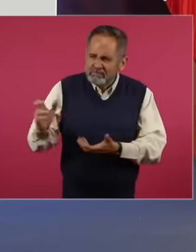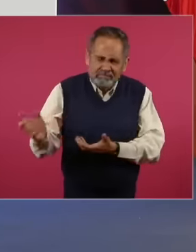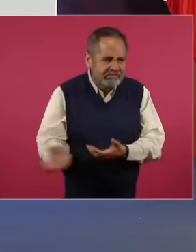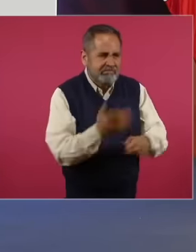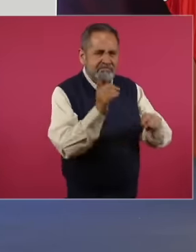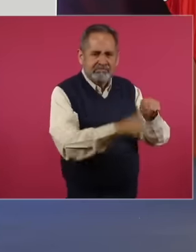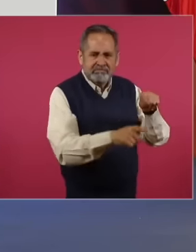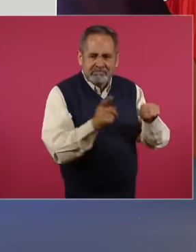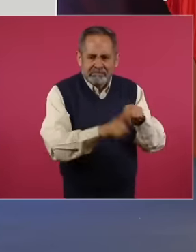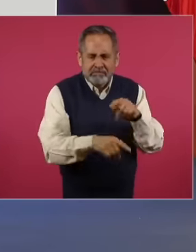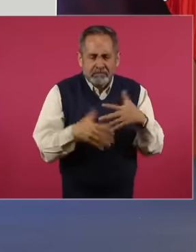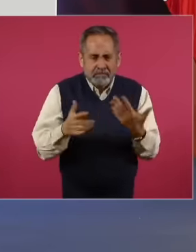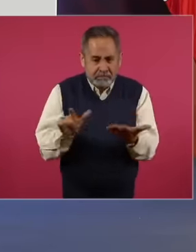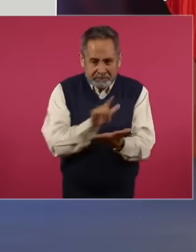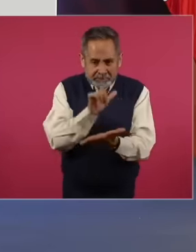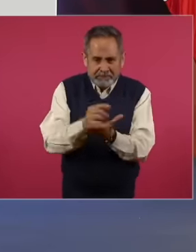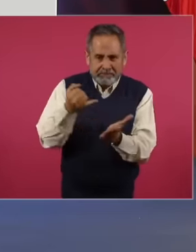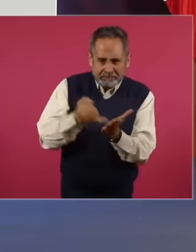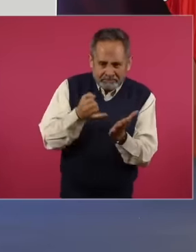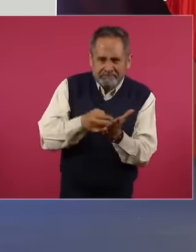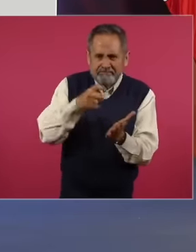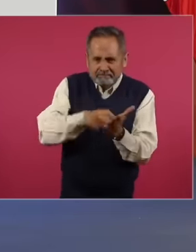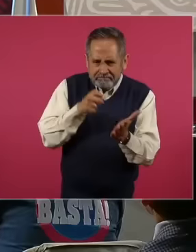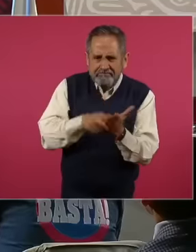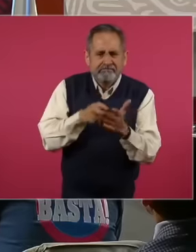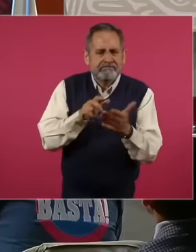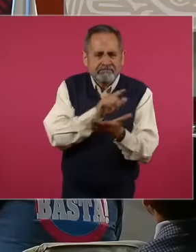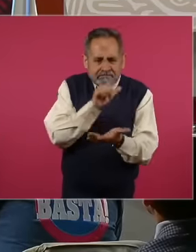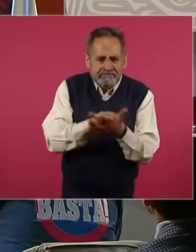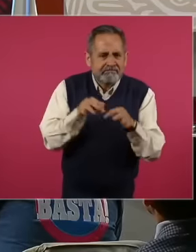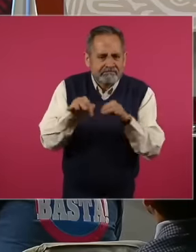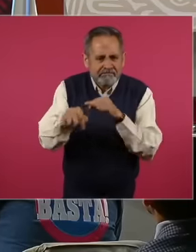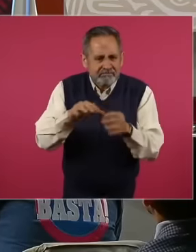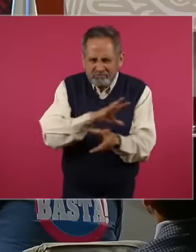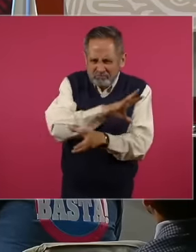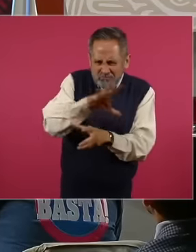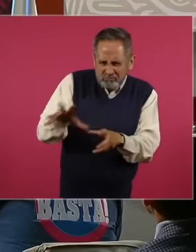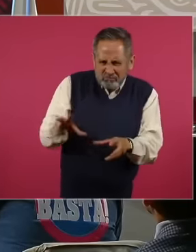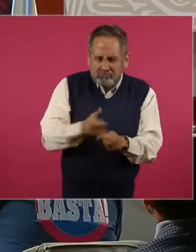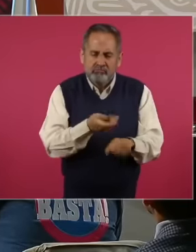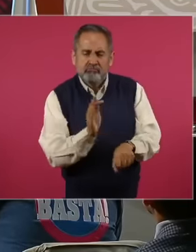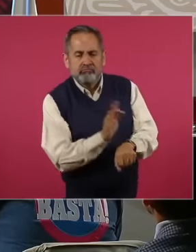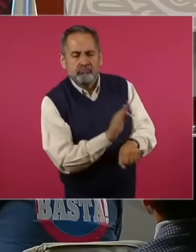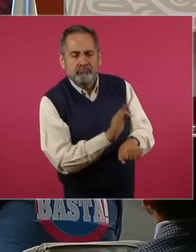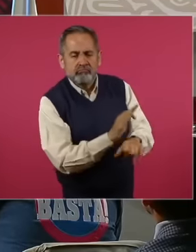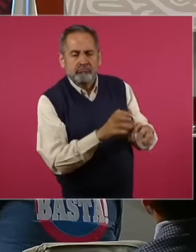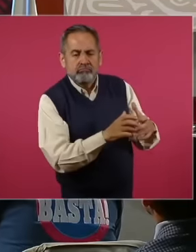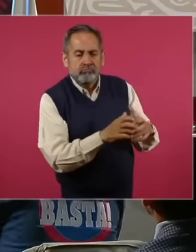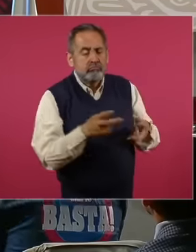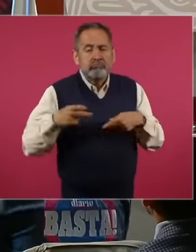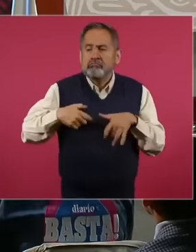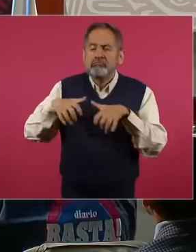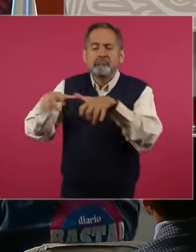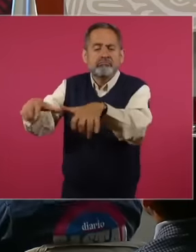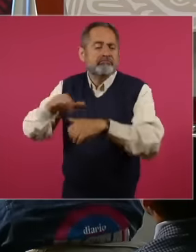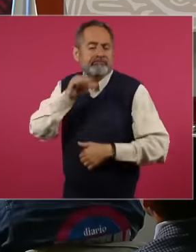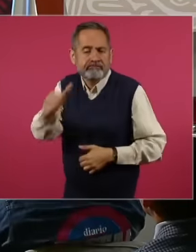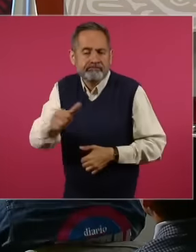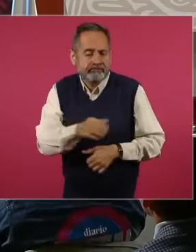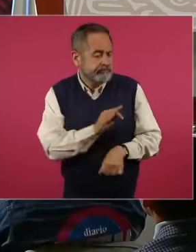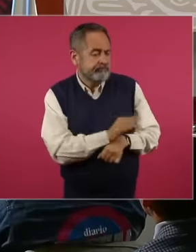labor and tax laws, everything for the benefit of the class and foreign interests,